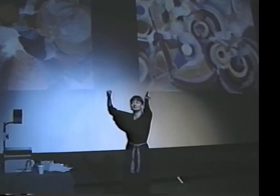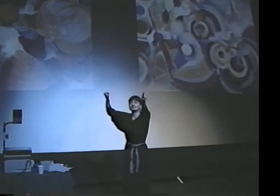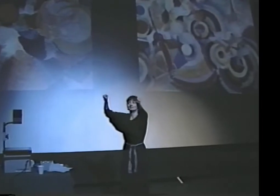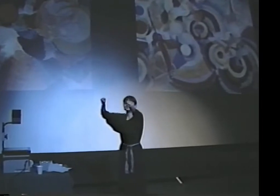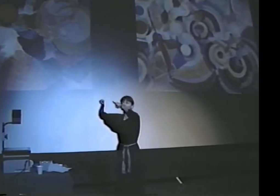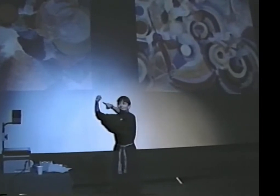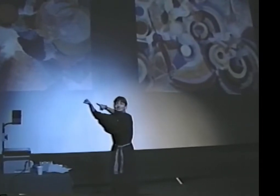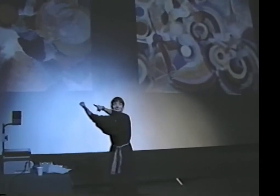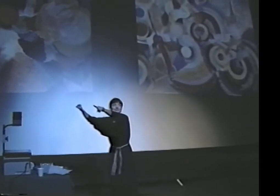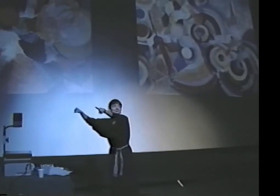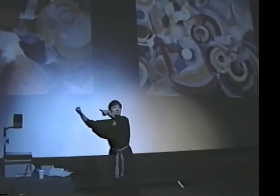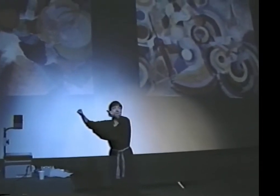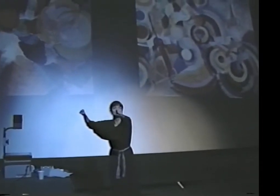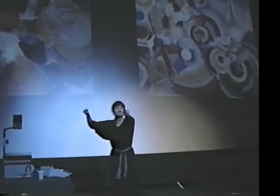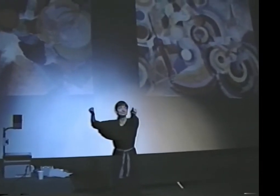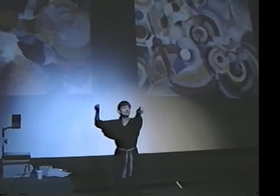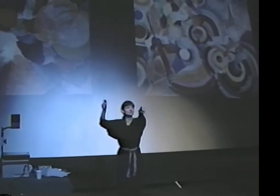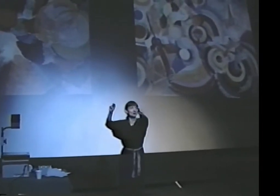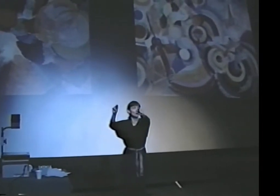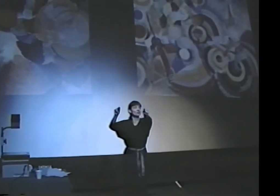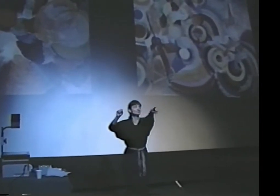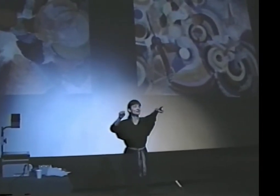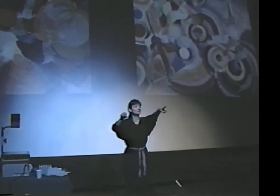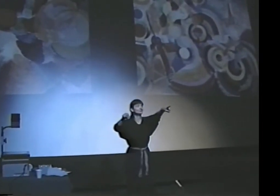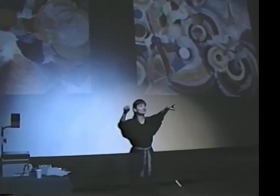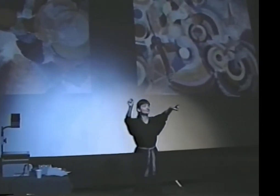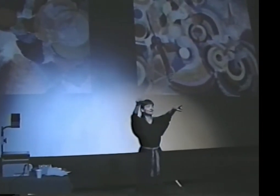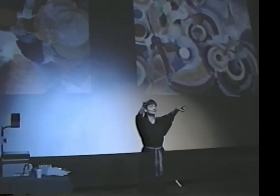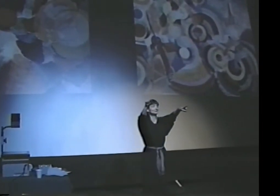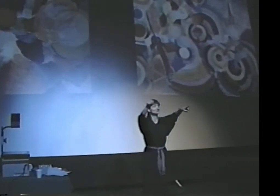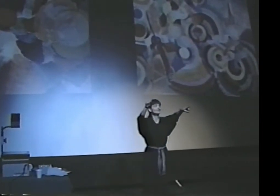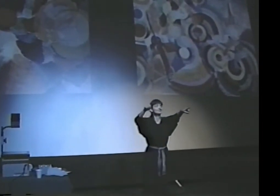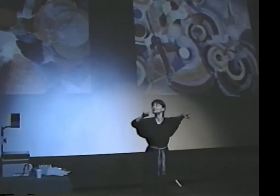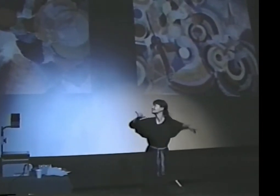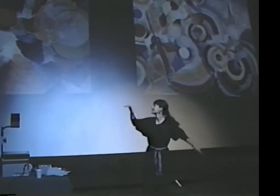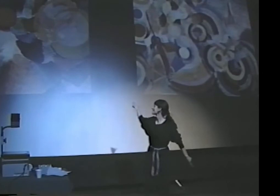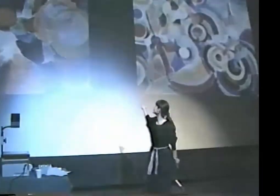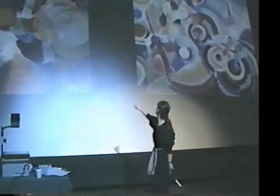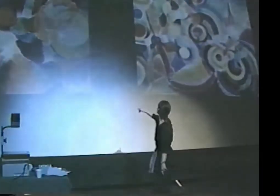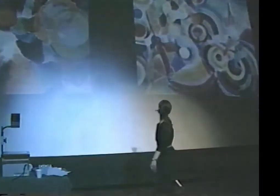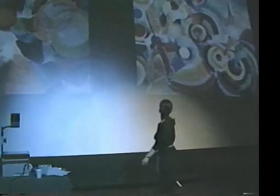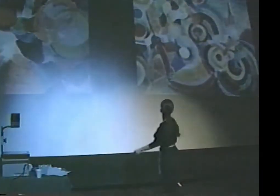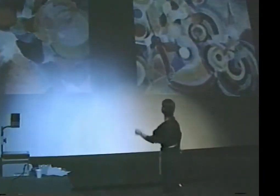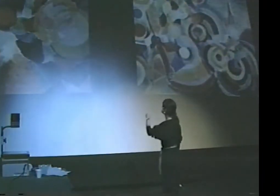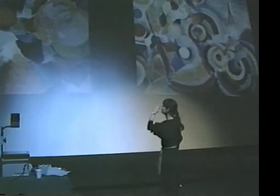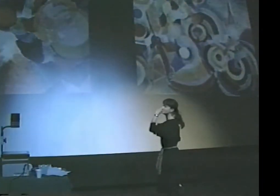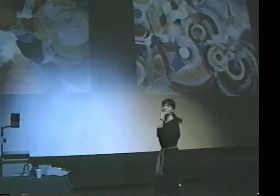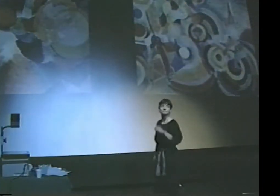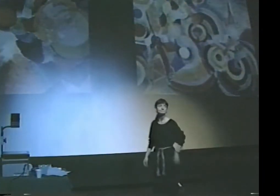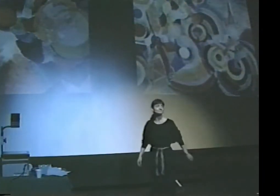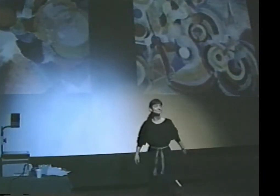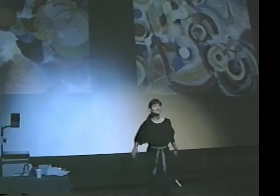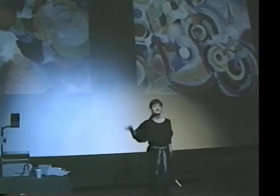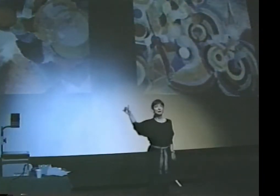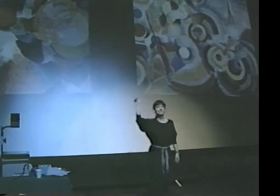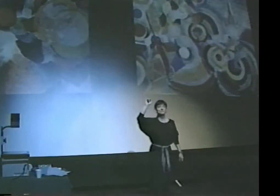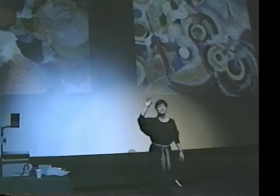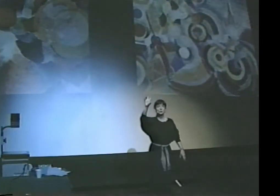YES. ONE NO. YES, YES, YES. WELL...